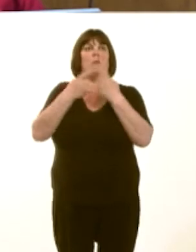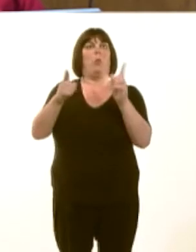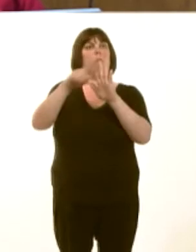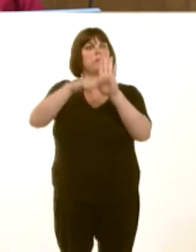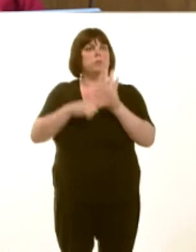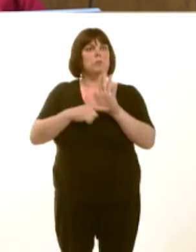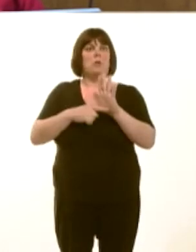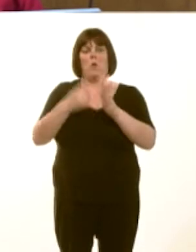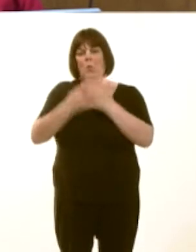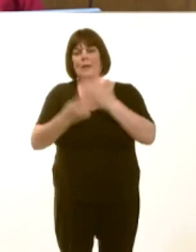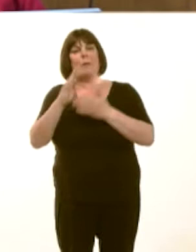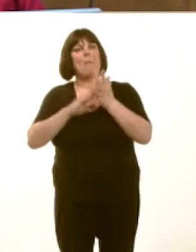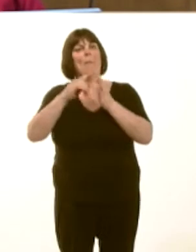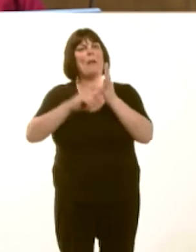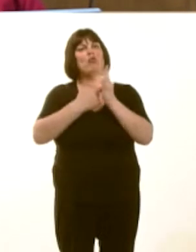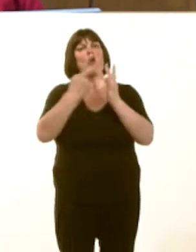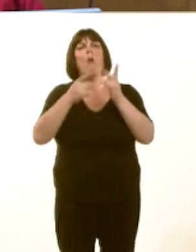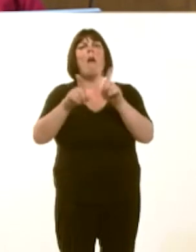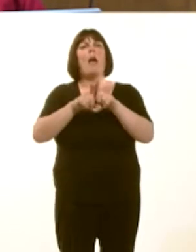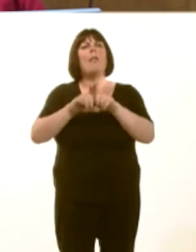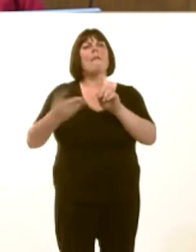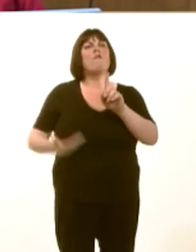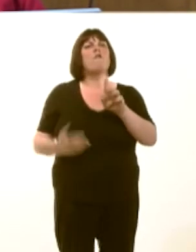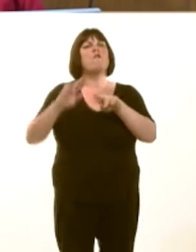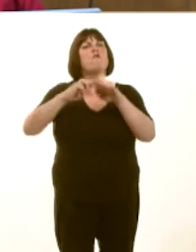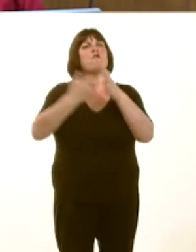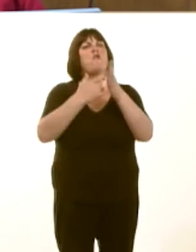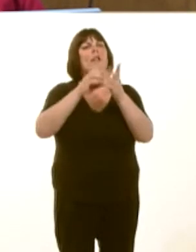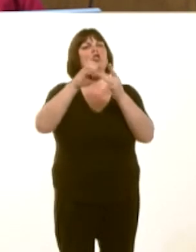The future of the franchiseóthe Wales and borders franchiseóis a key element in its